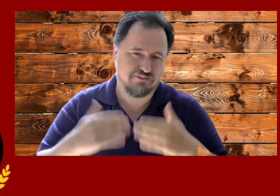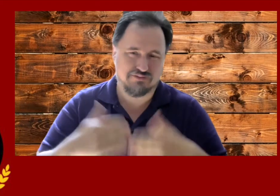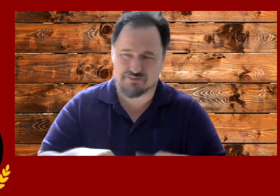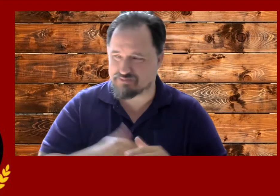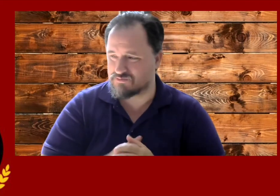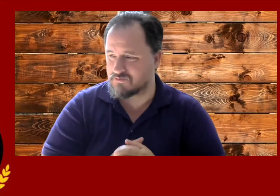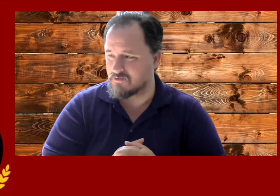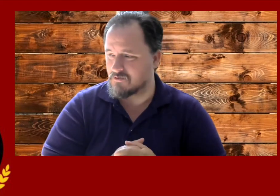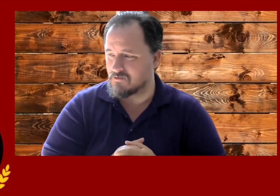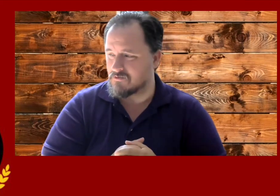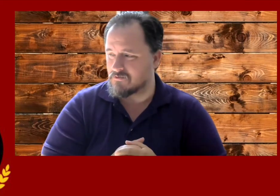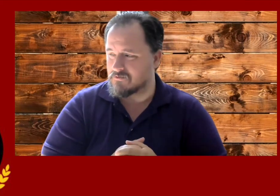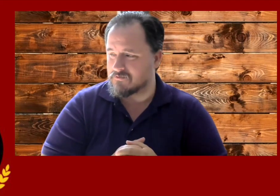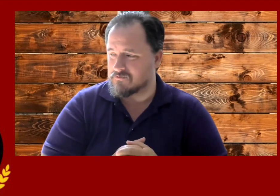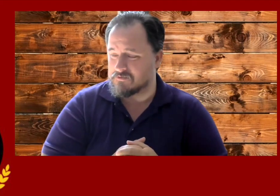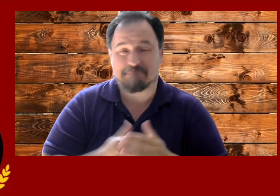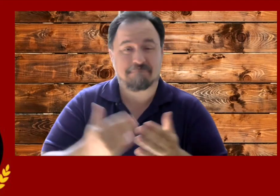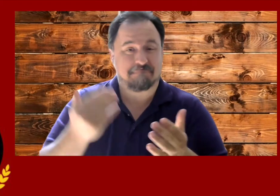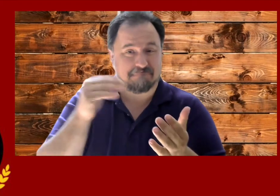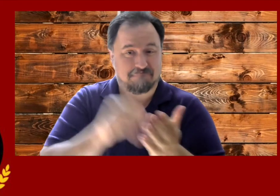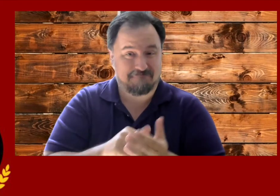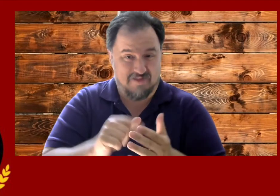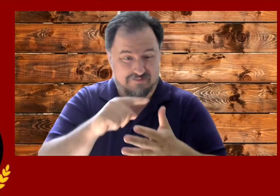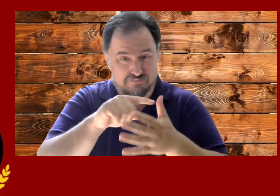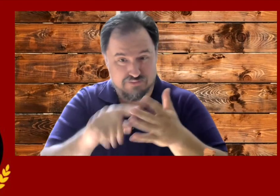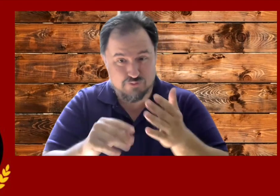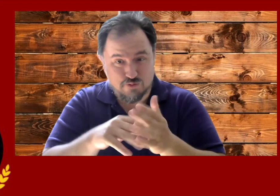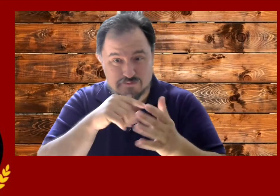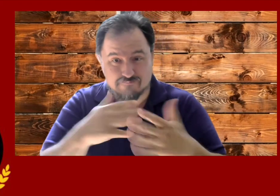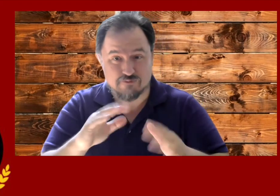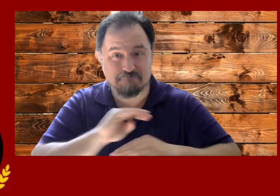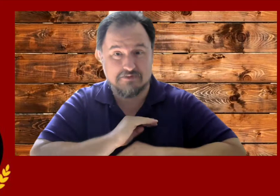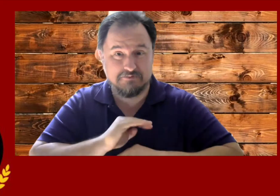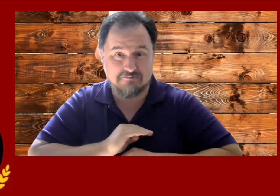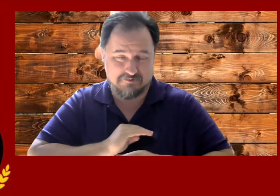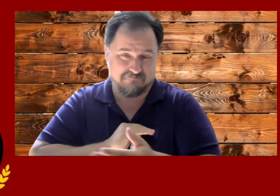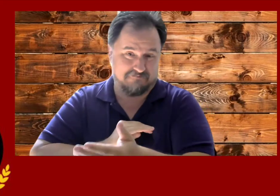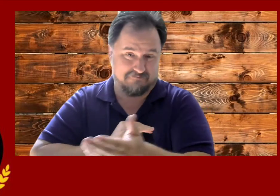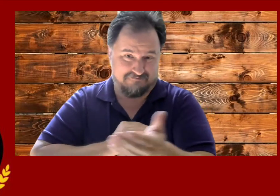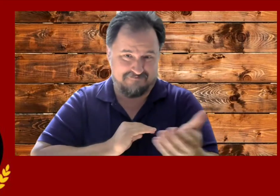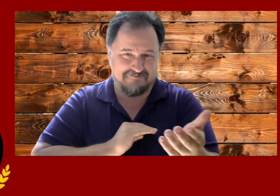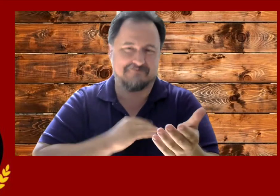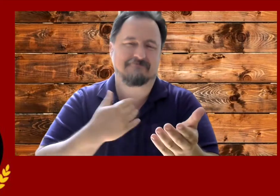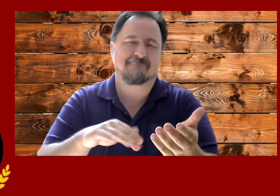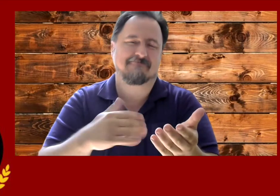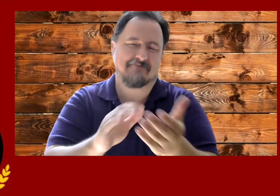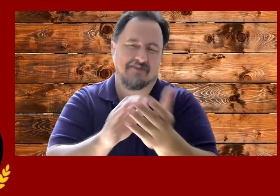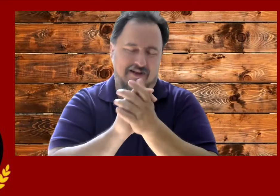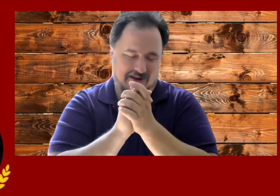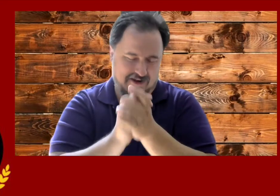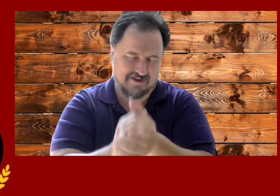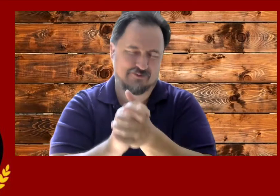Again, these students in front of us, congratulations.